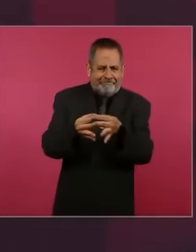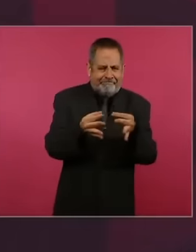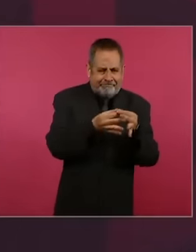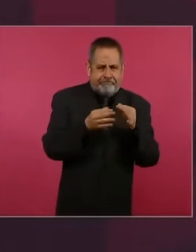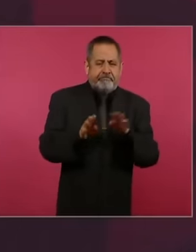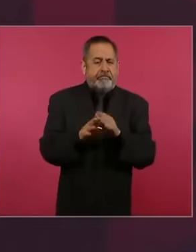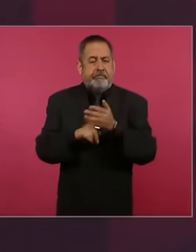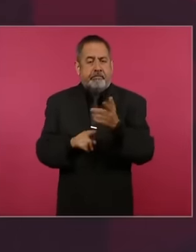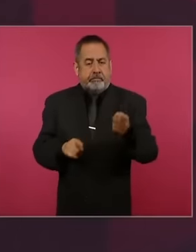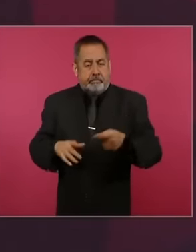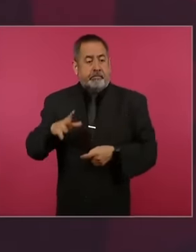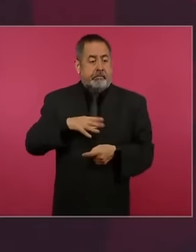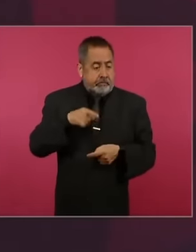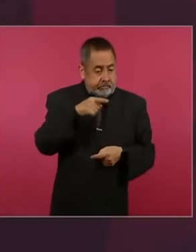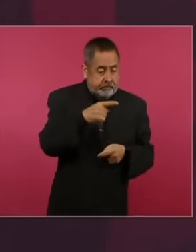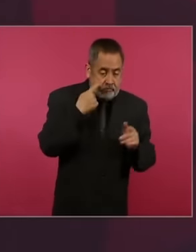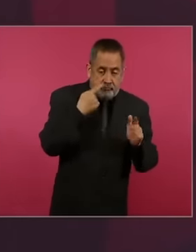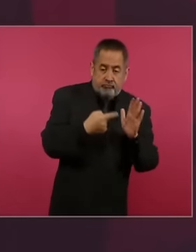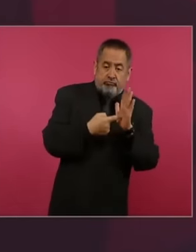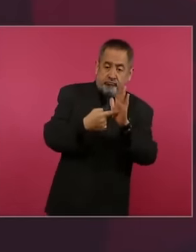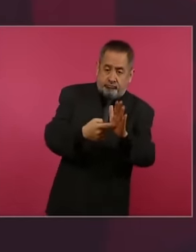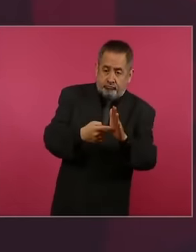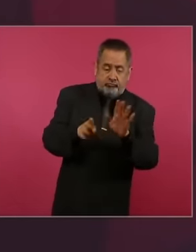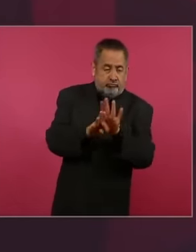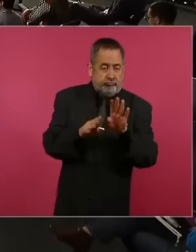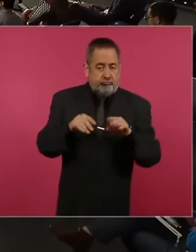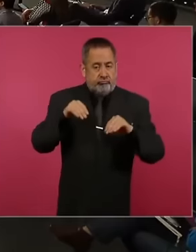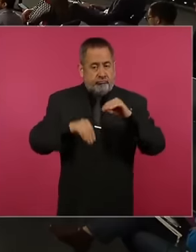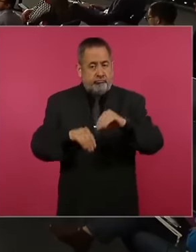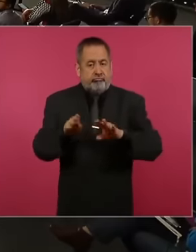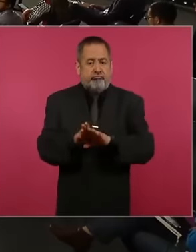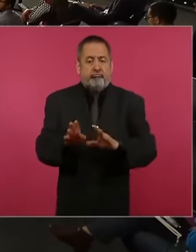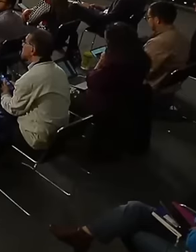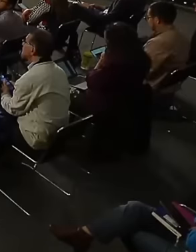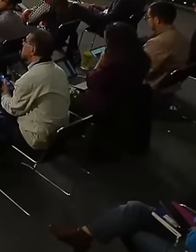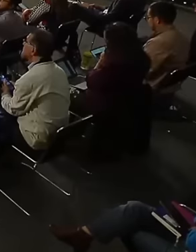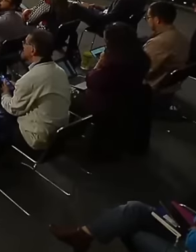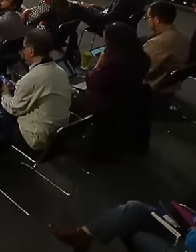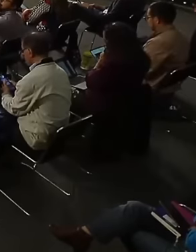see there filters that we have developed from one of the centers and we have also acquired for